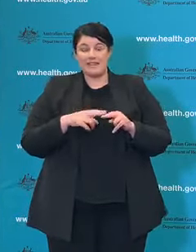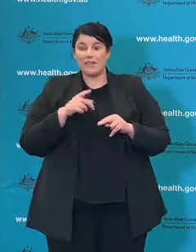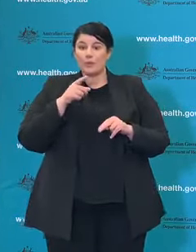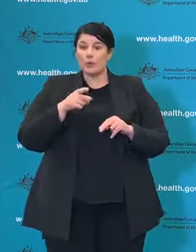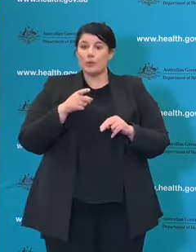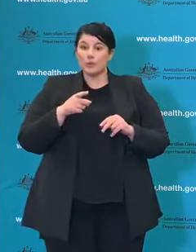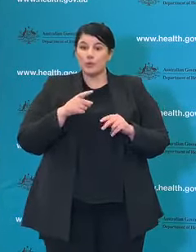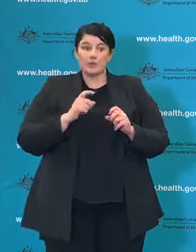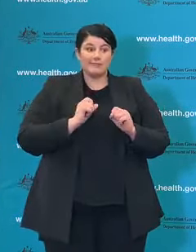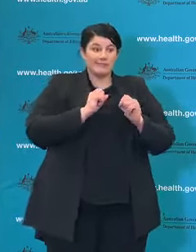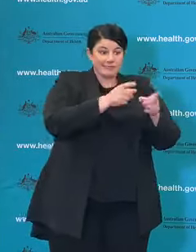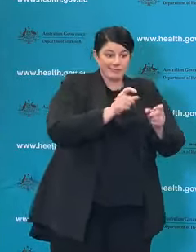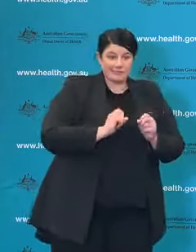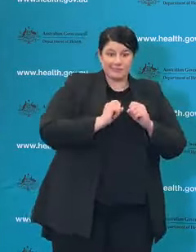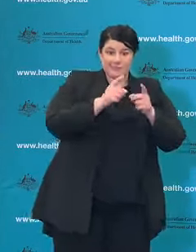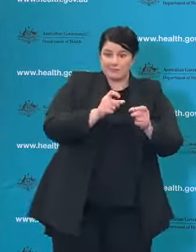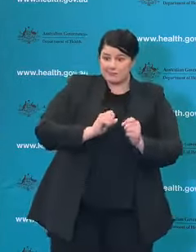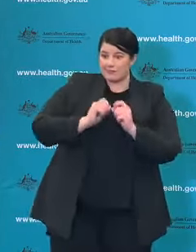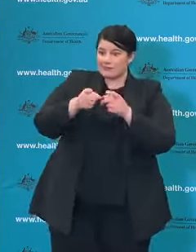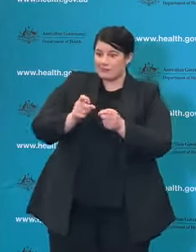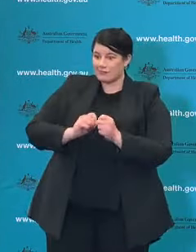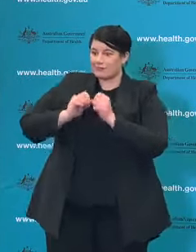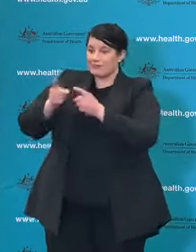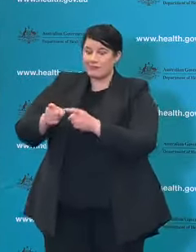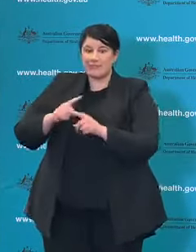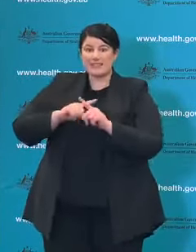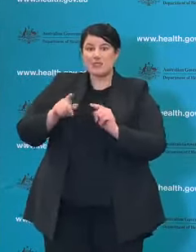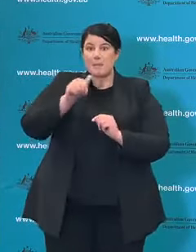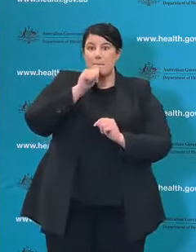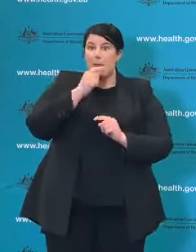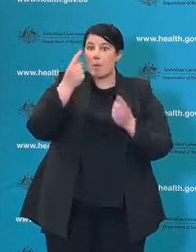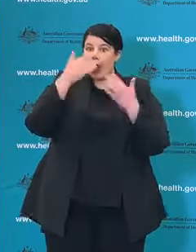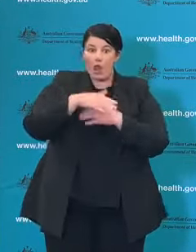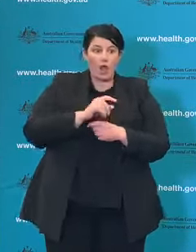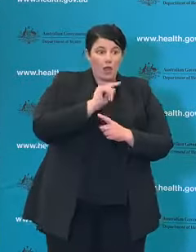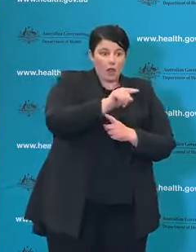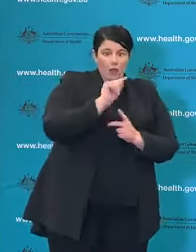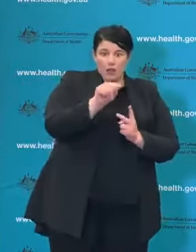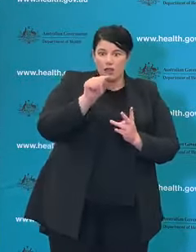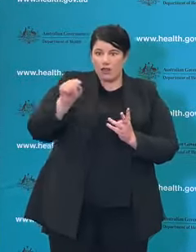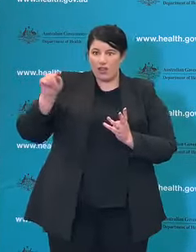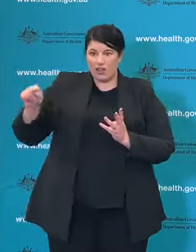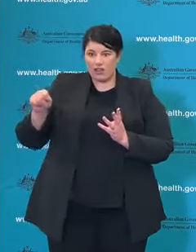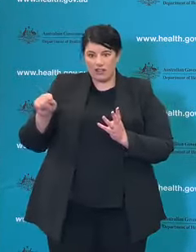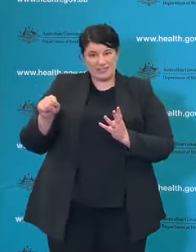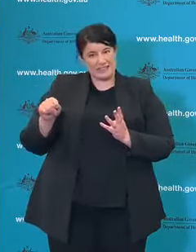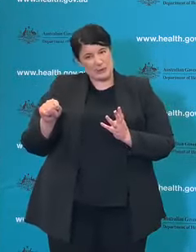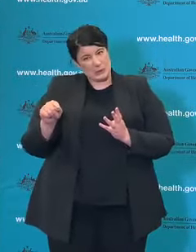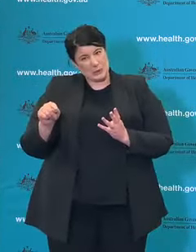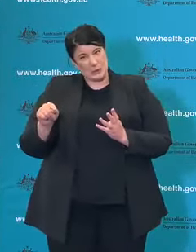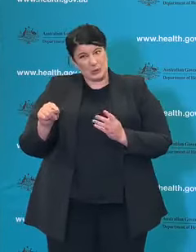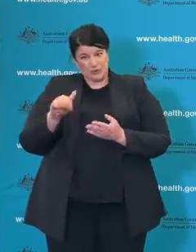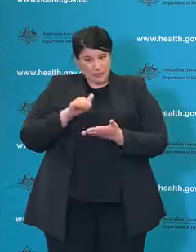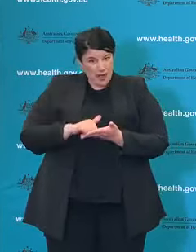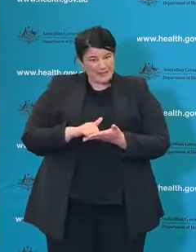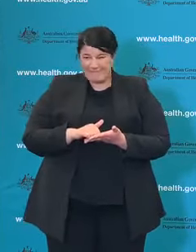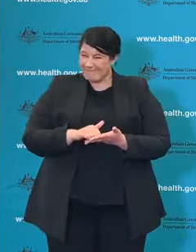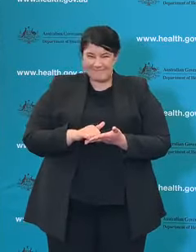multiple venues on one night, people need to reflect on whether that is the right thing to do. You know we were all